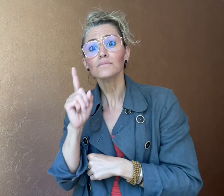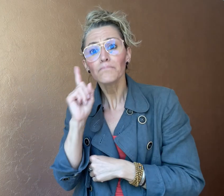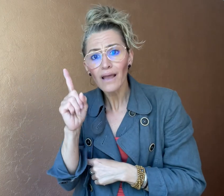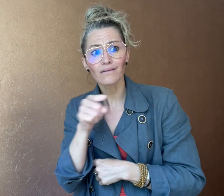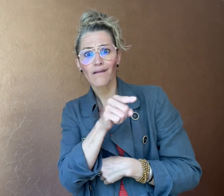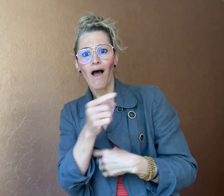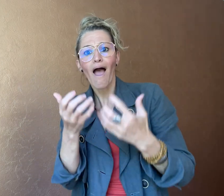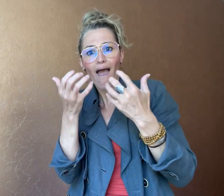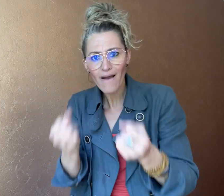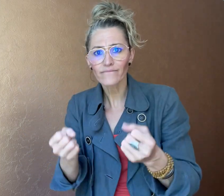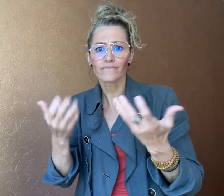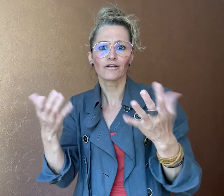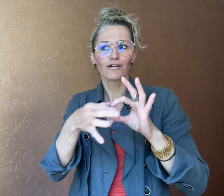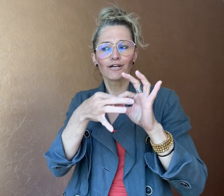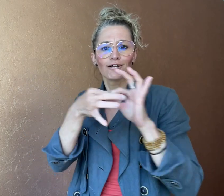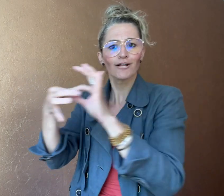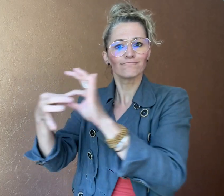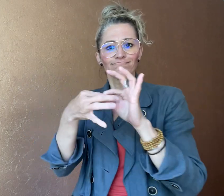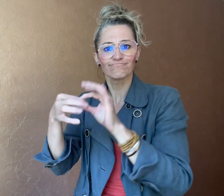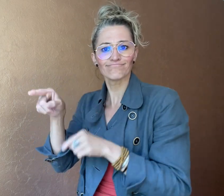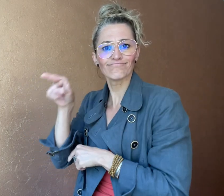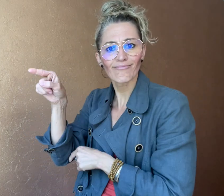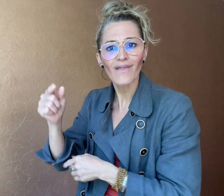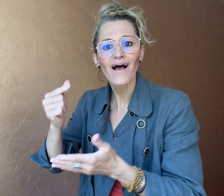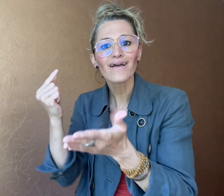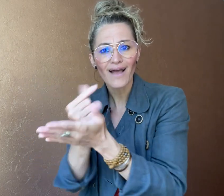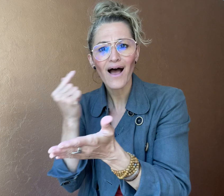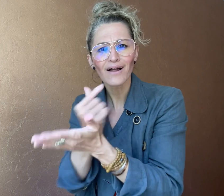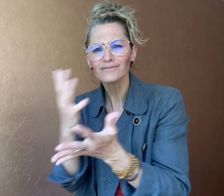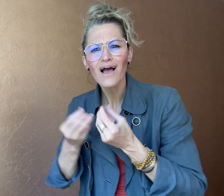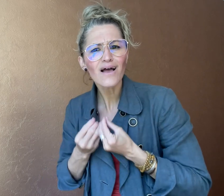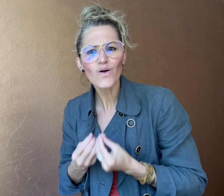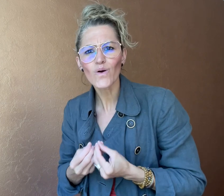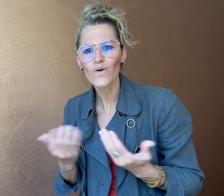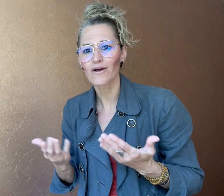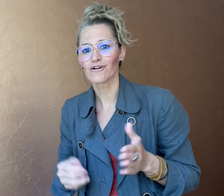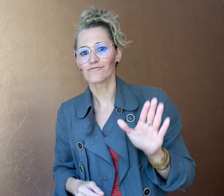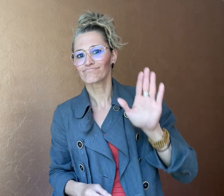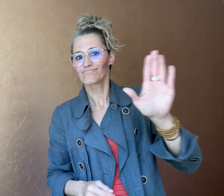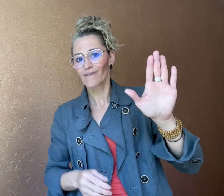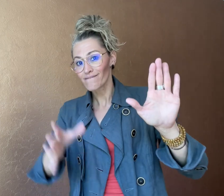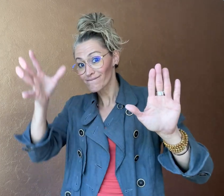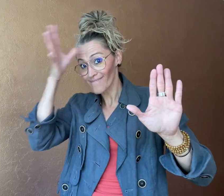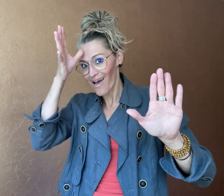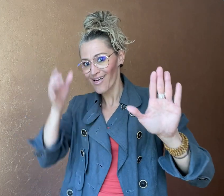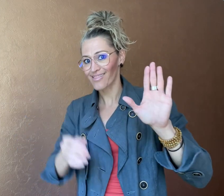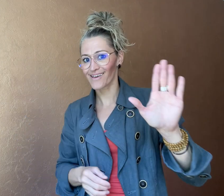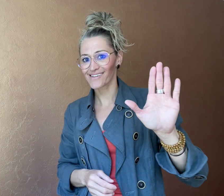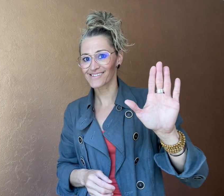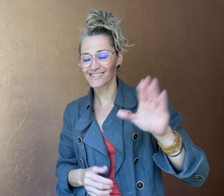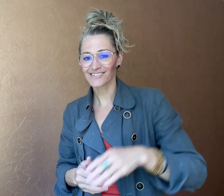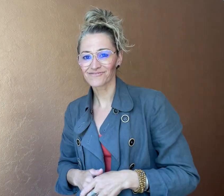a connection to Ghana through his father.